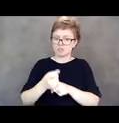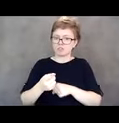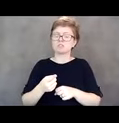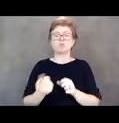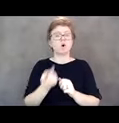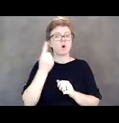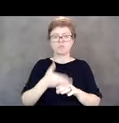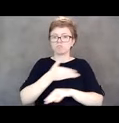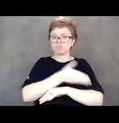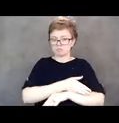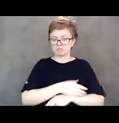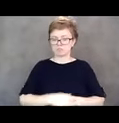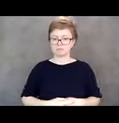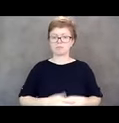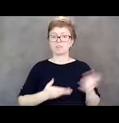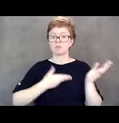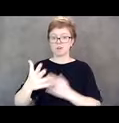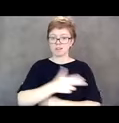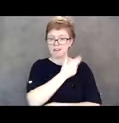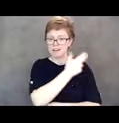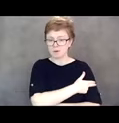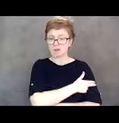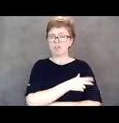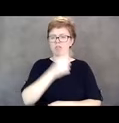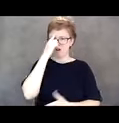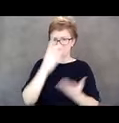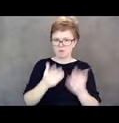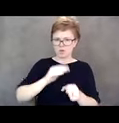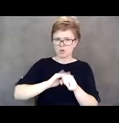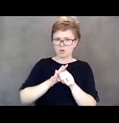They took him to the hospital, thought he might have COVID and they would not give him a COVID test.